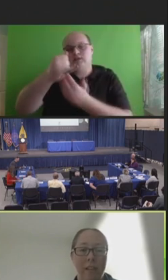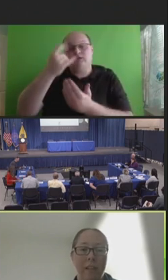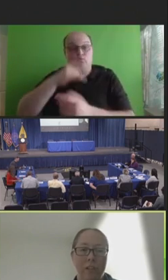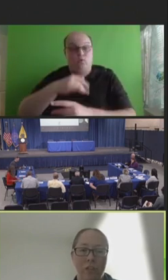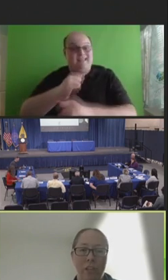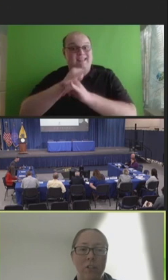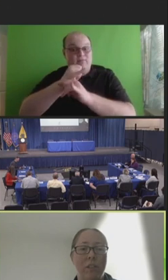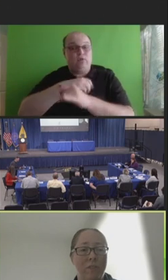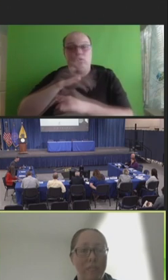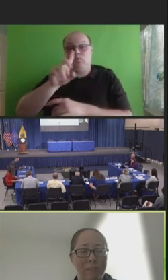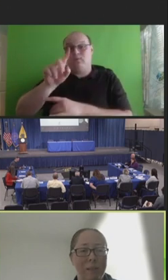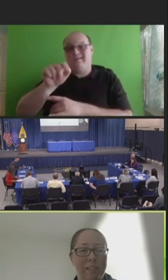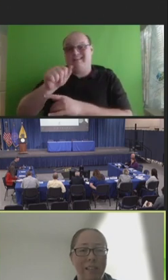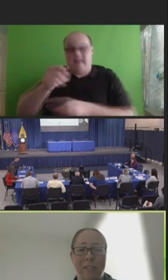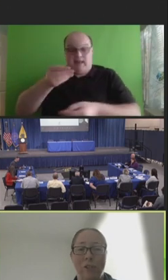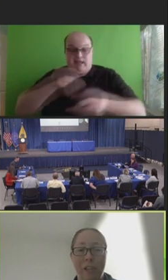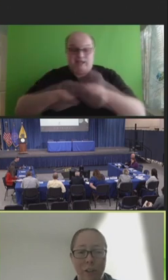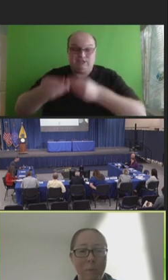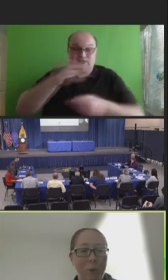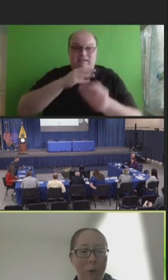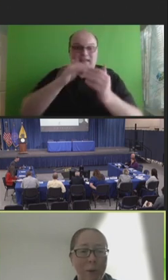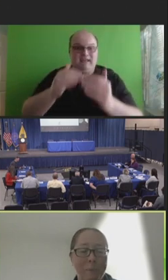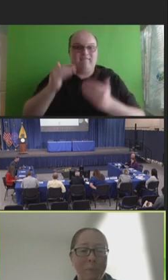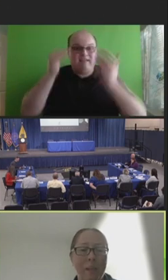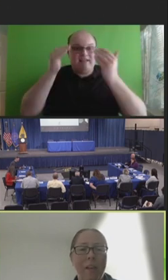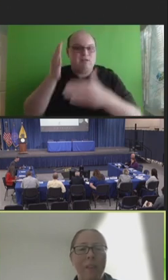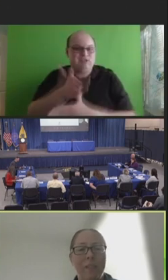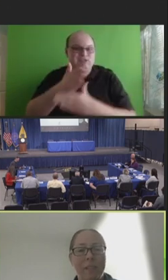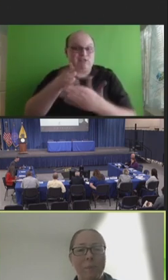Data Exchange Advancement and Sharing program.